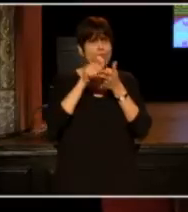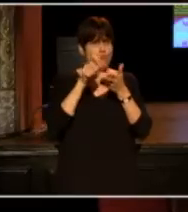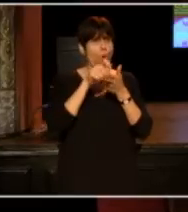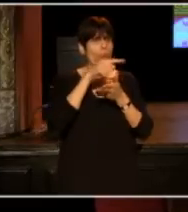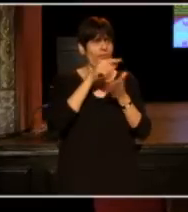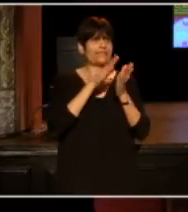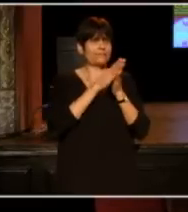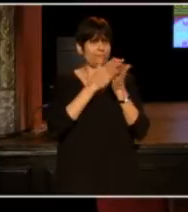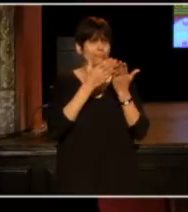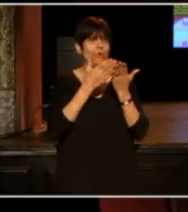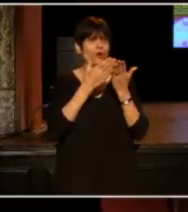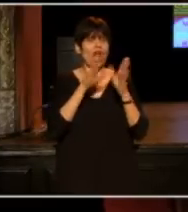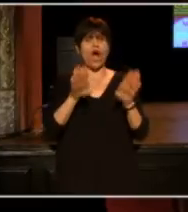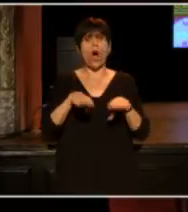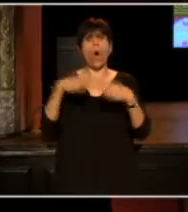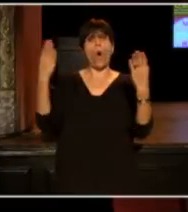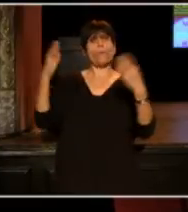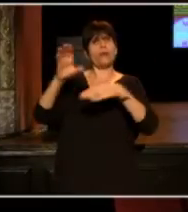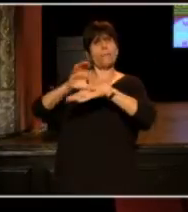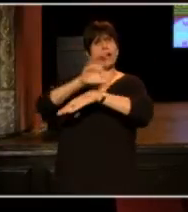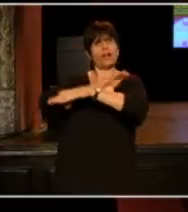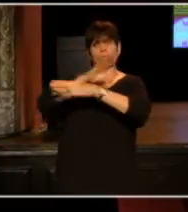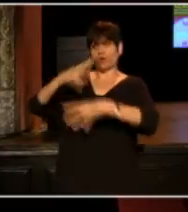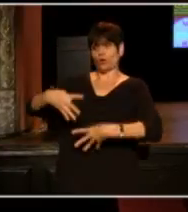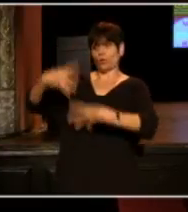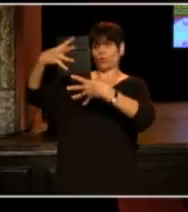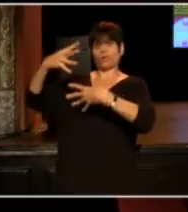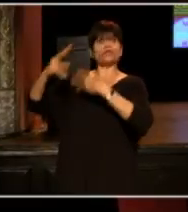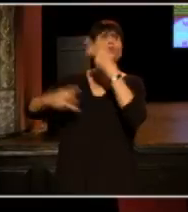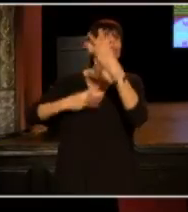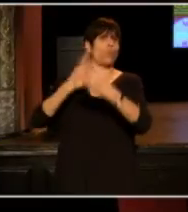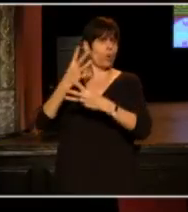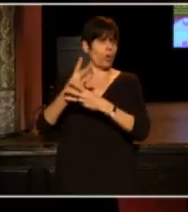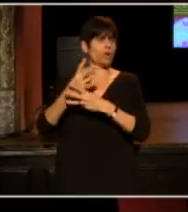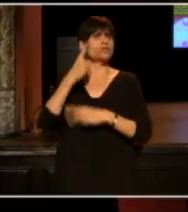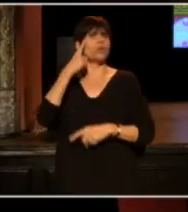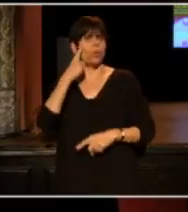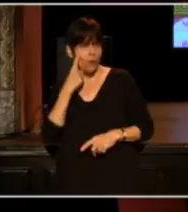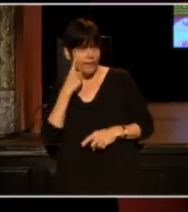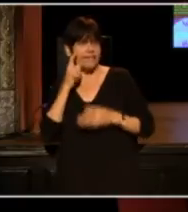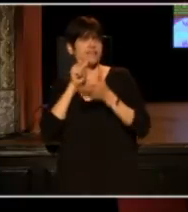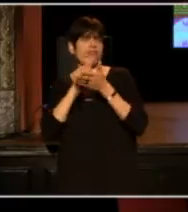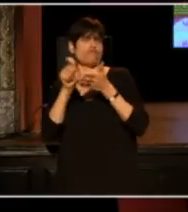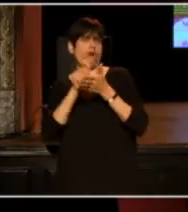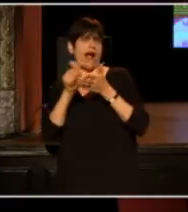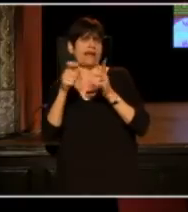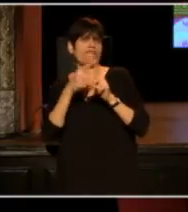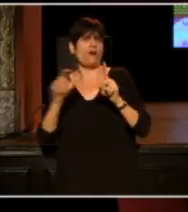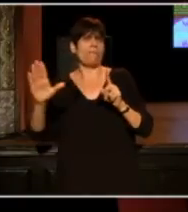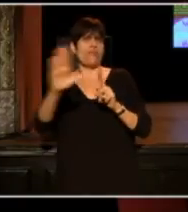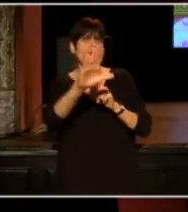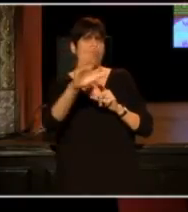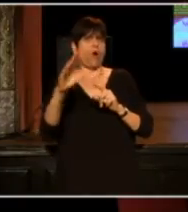I opened up my computer screen to the world, to witness the writing. From their own desktops.